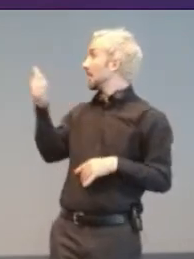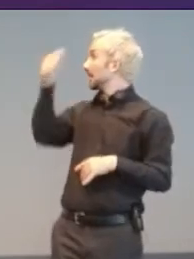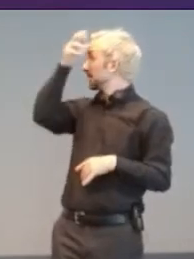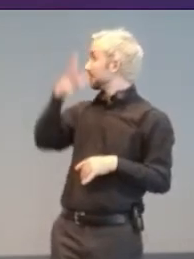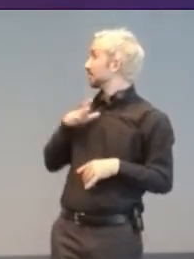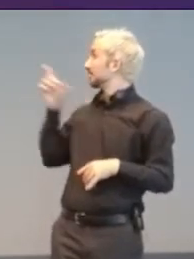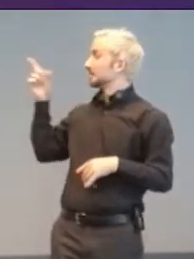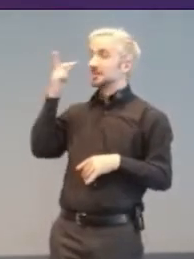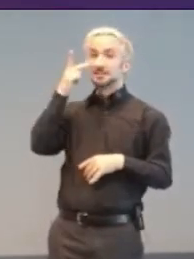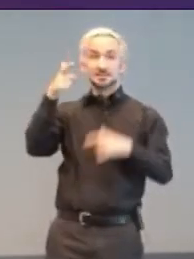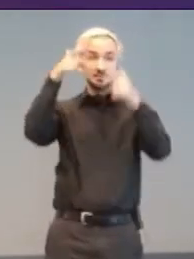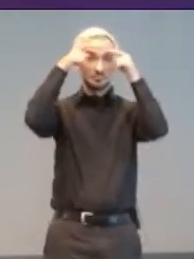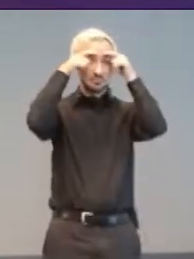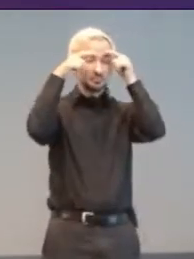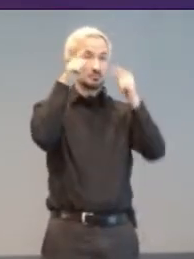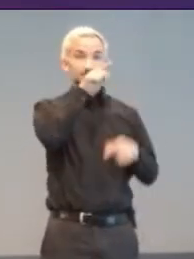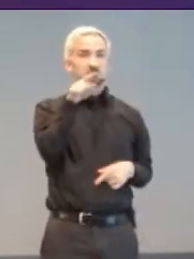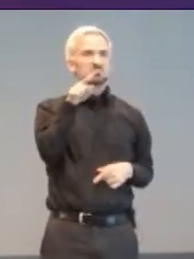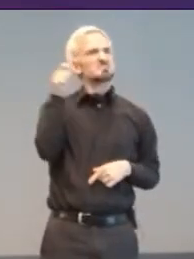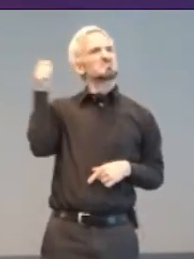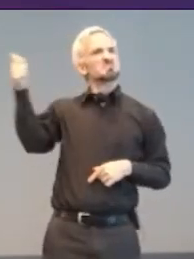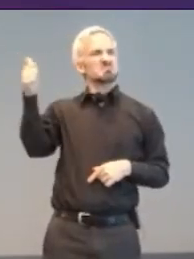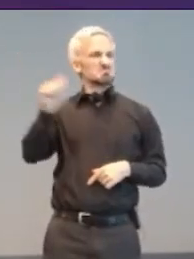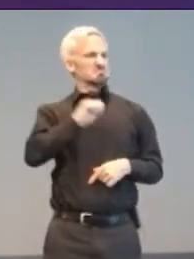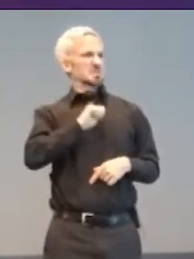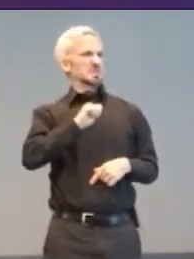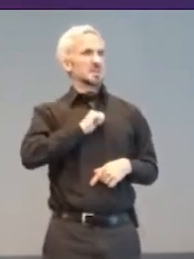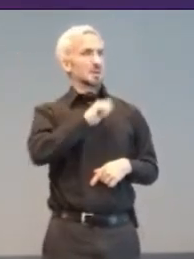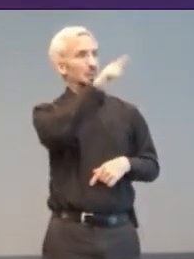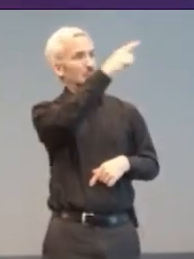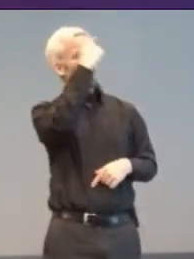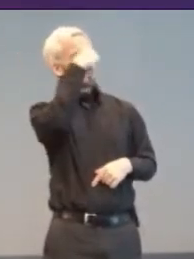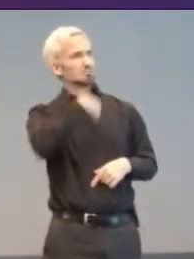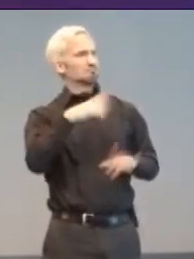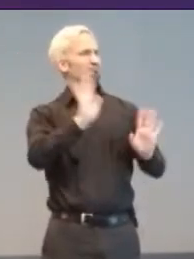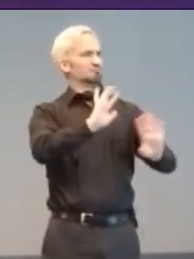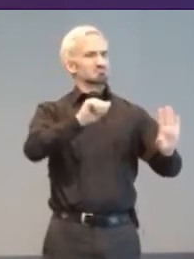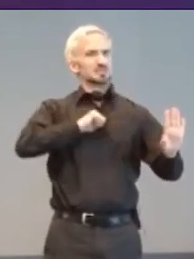found their own solutions and hacked or wrote their own games. Many teachers,